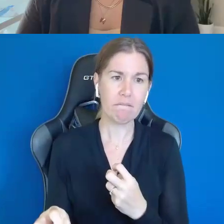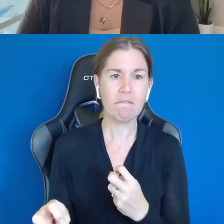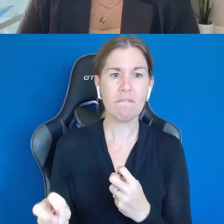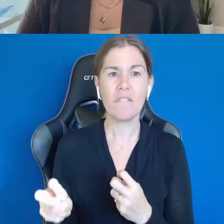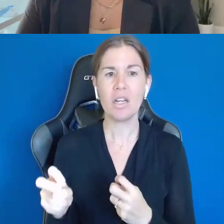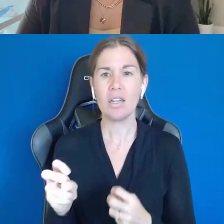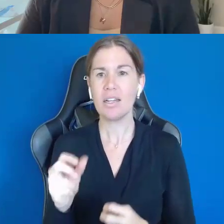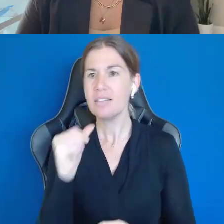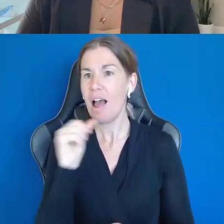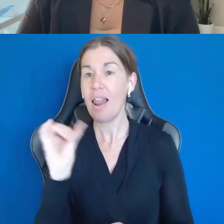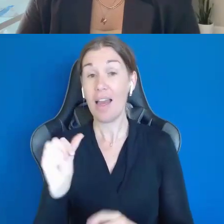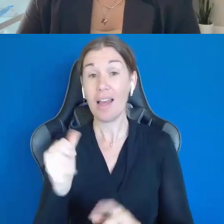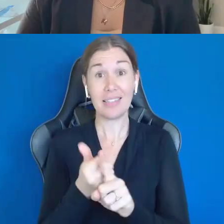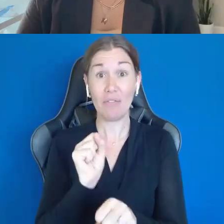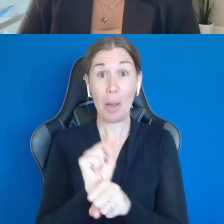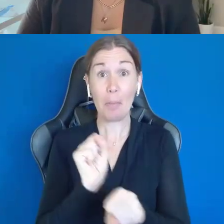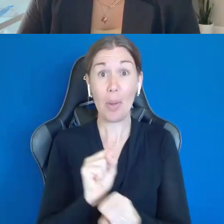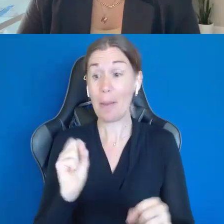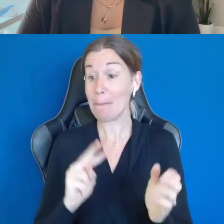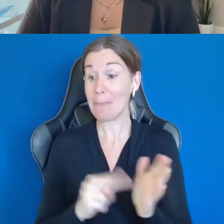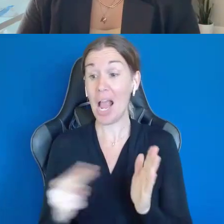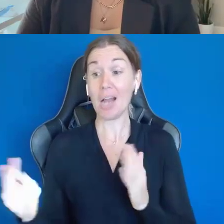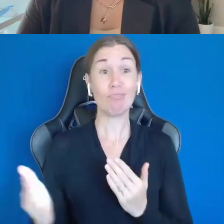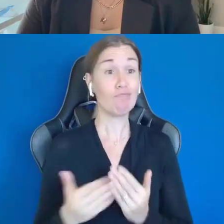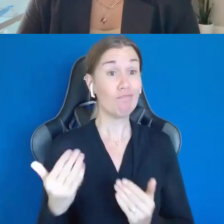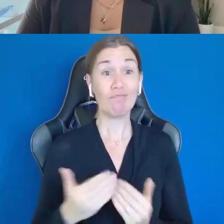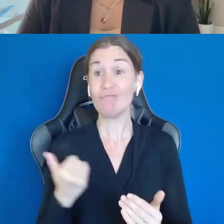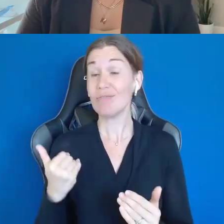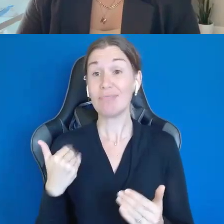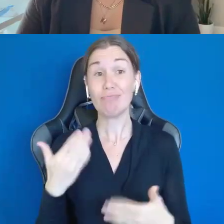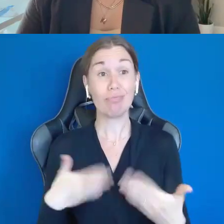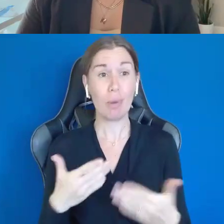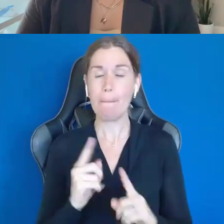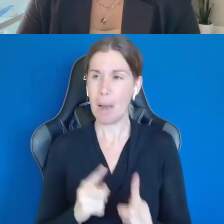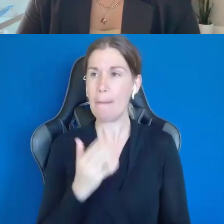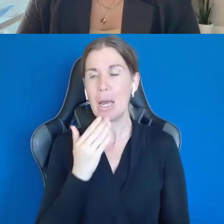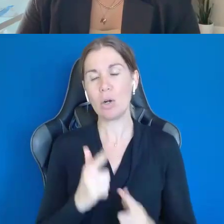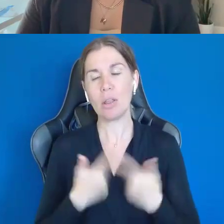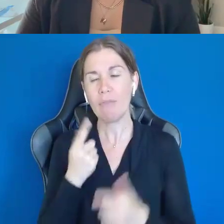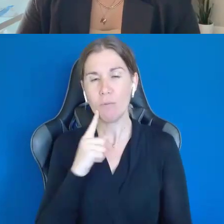ticket, it's not. But it's been a better life for Michael.